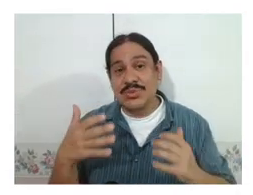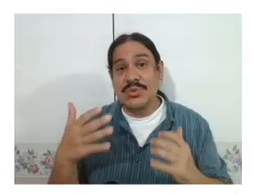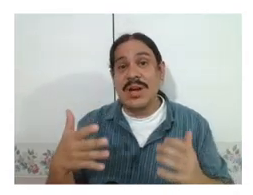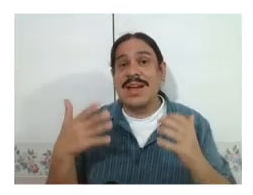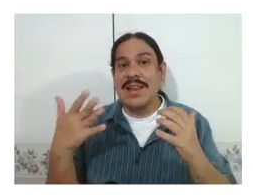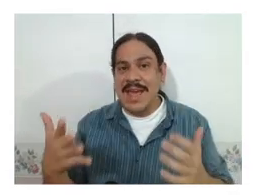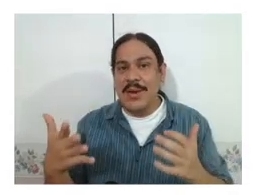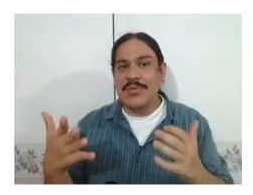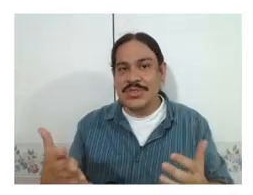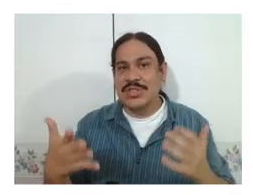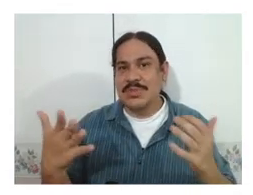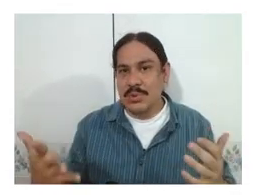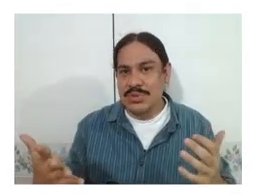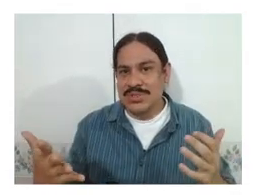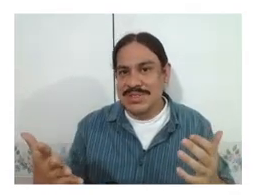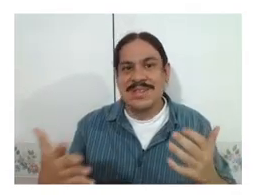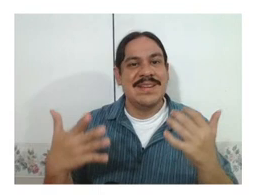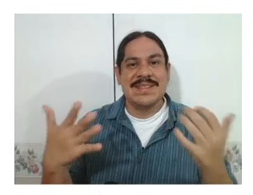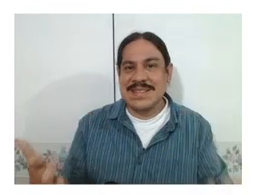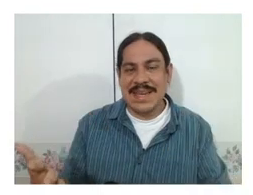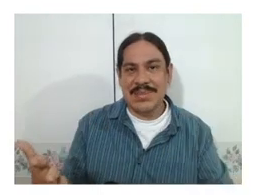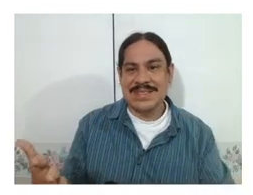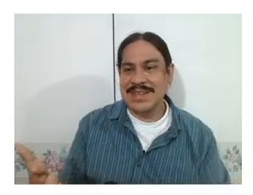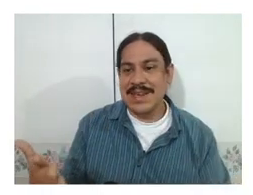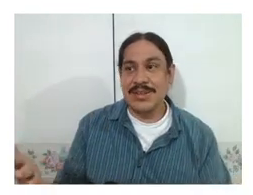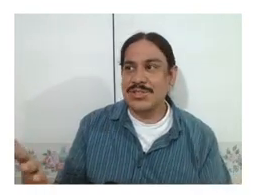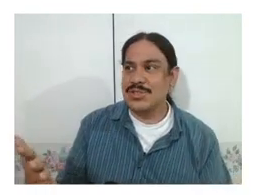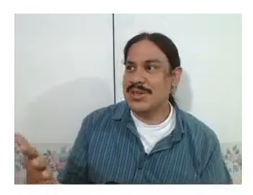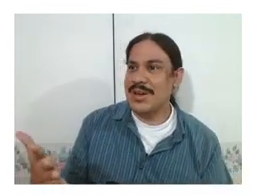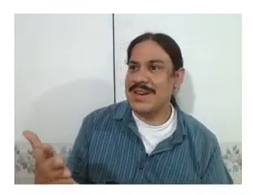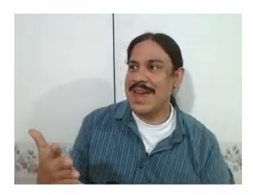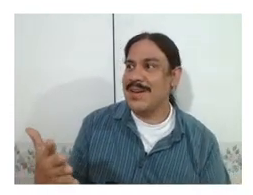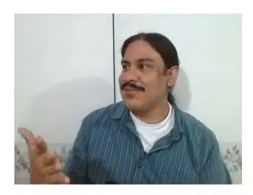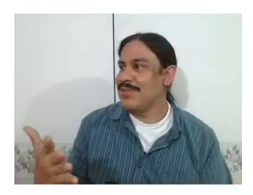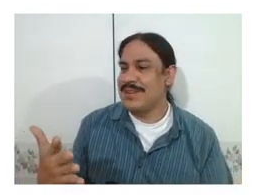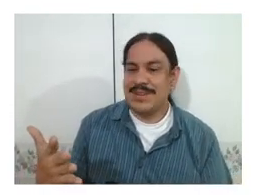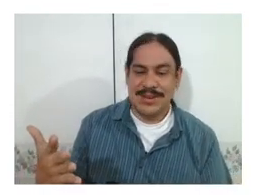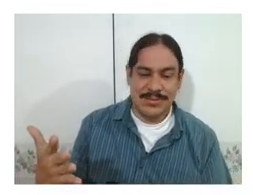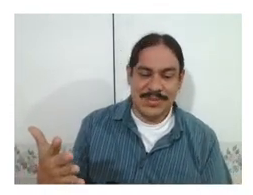do not allow for such motions. same as in English you cannot